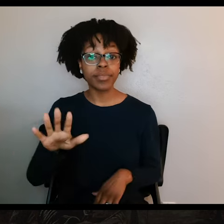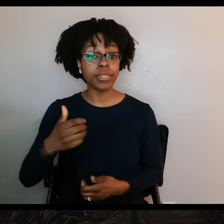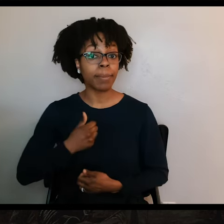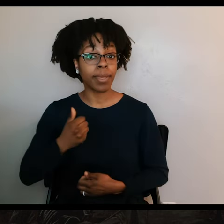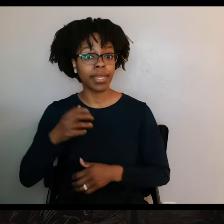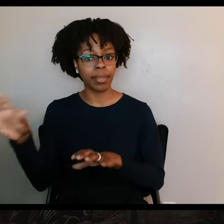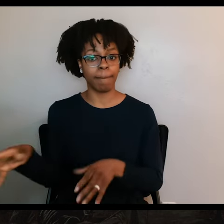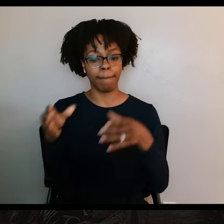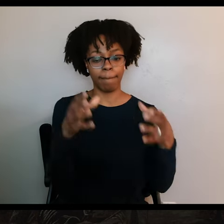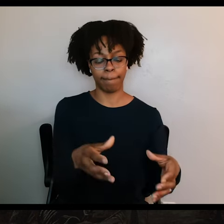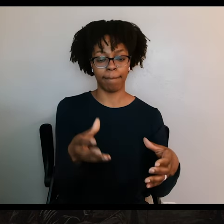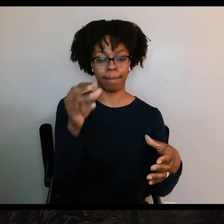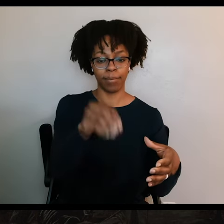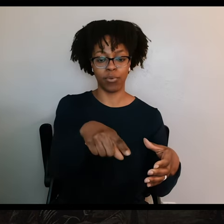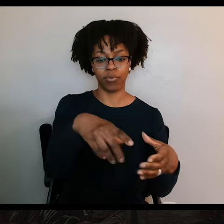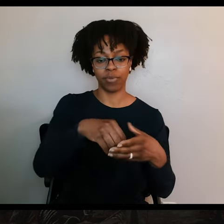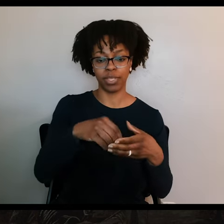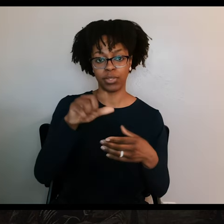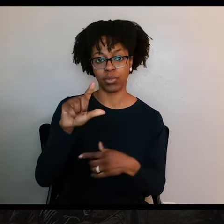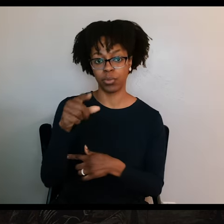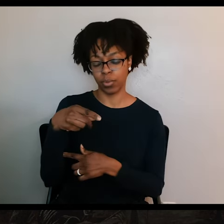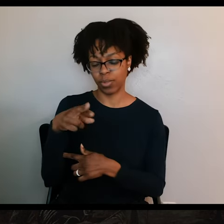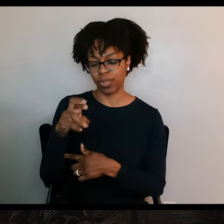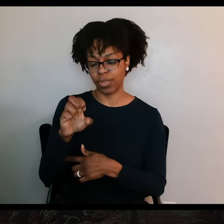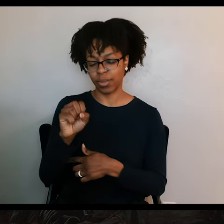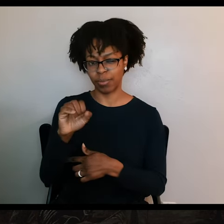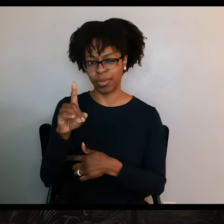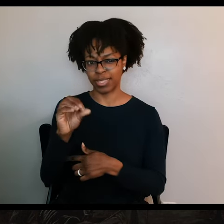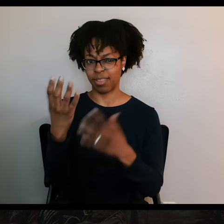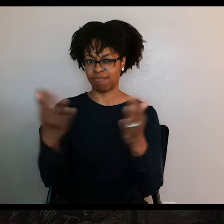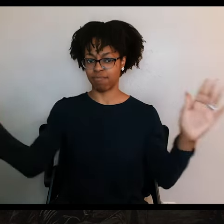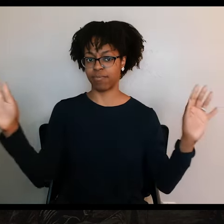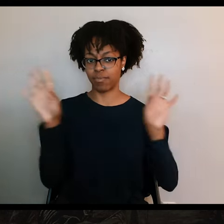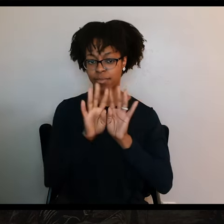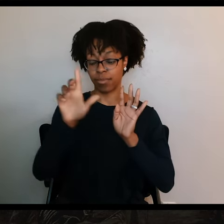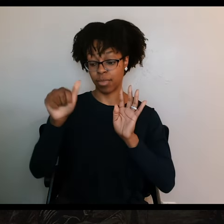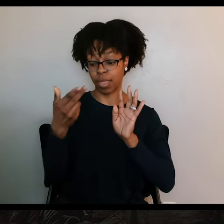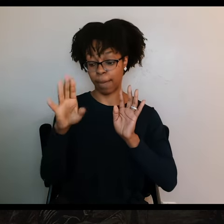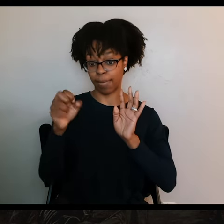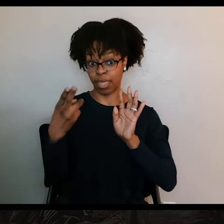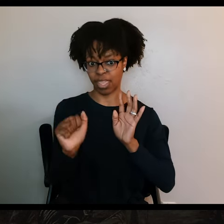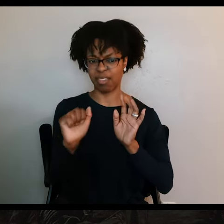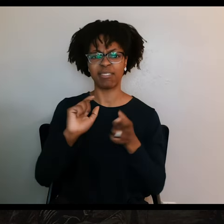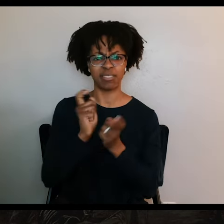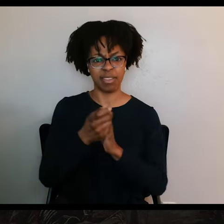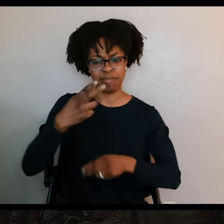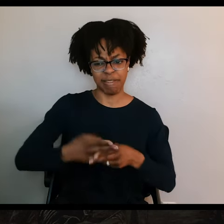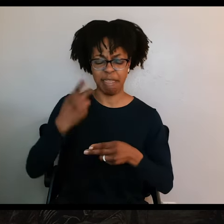in town, Presidio La Bahia, which they renamed Fort Defiance, to show Santa Anna that they were going to defy his centralist regime.